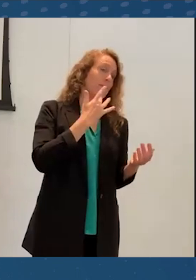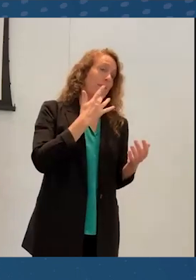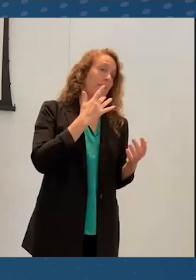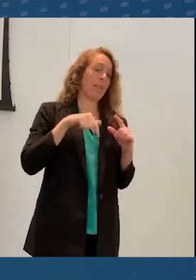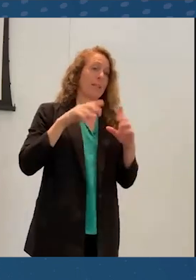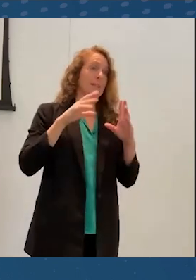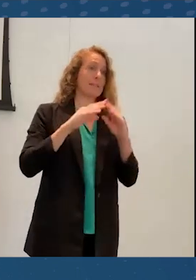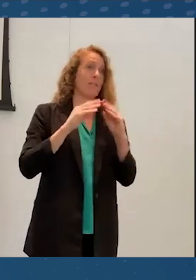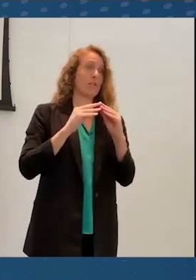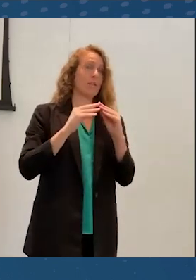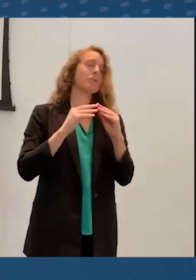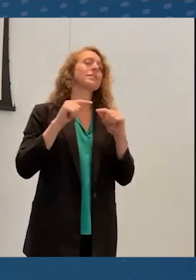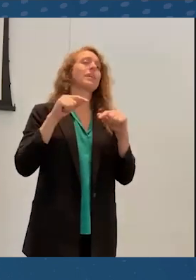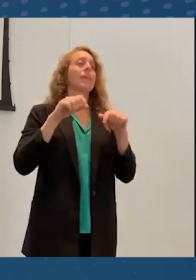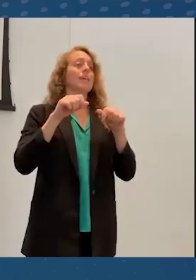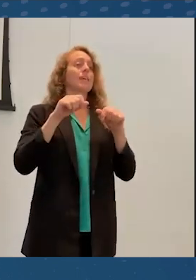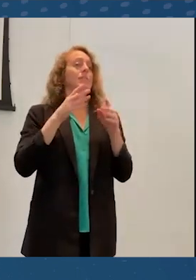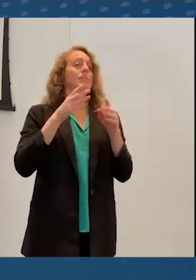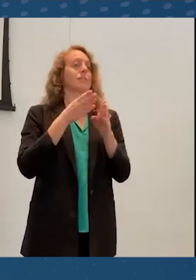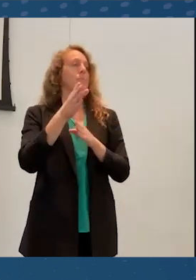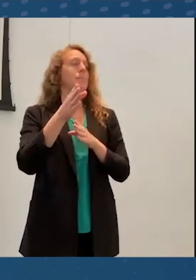And in this area is the idea that we